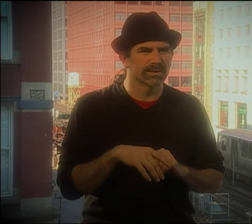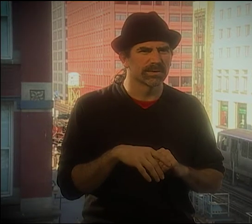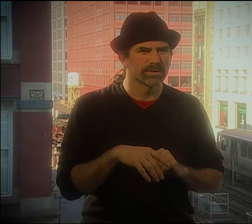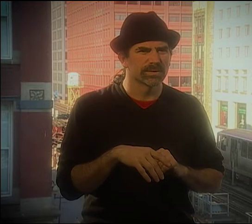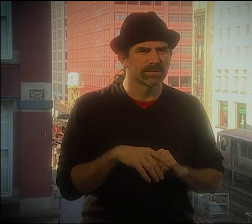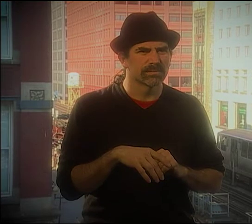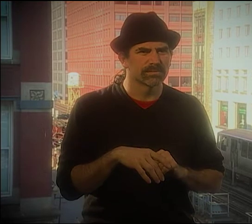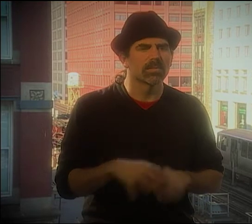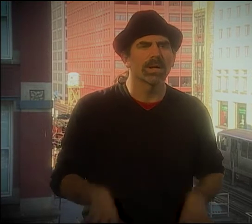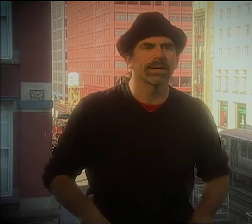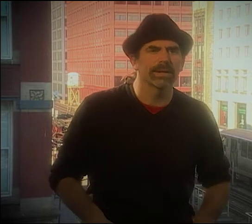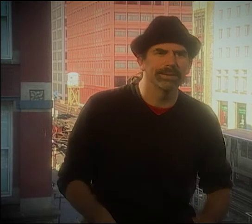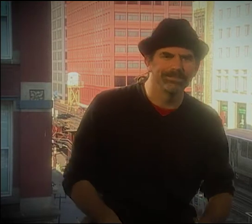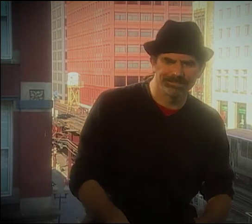IT'S MY OPINION.